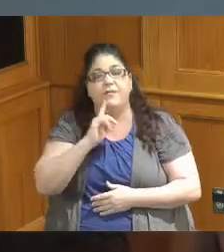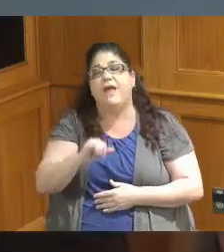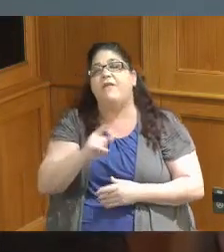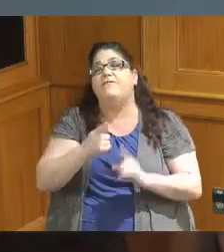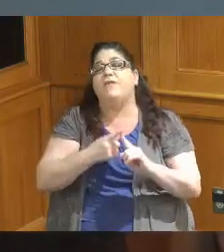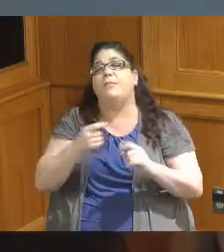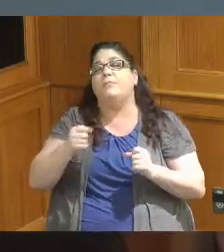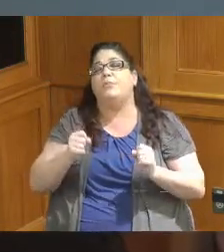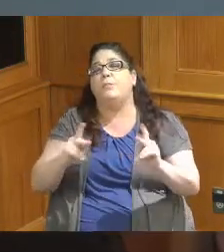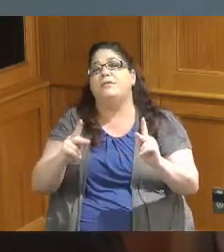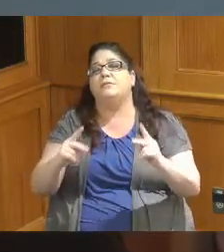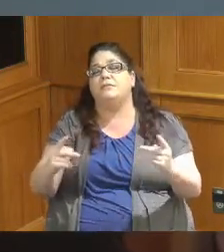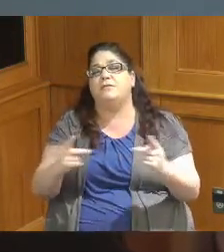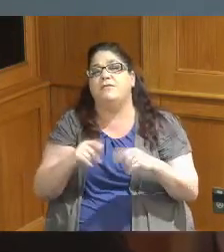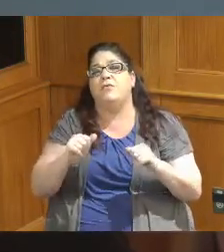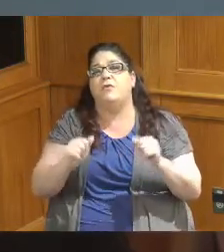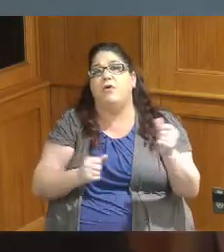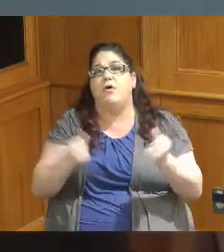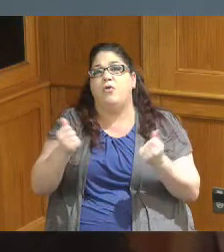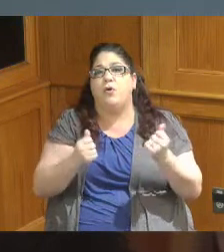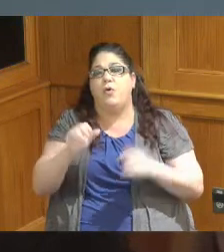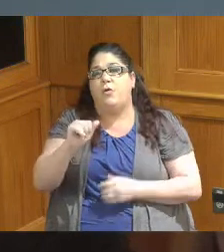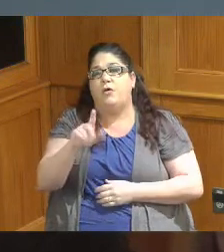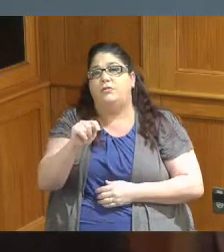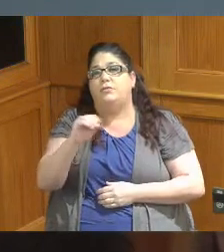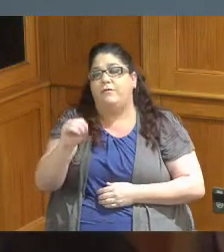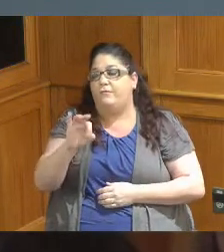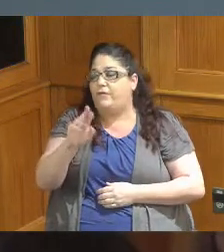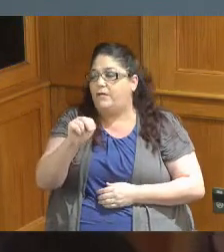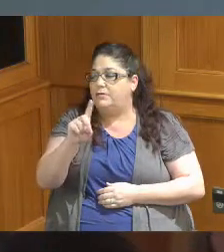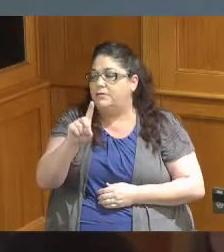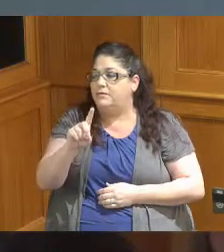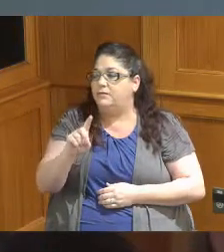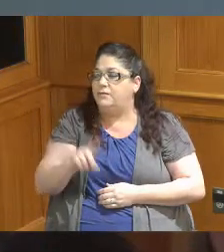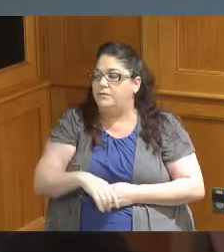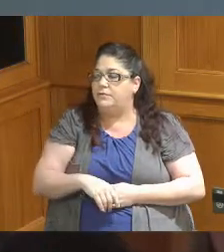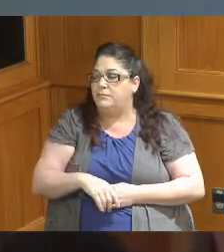in the amount of one million twenty nine thousand two hundred and fifteen dollars and seventy cents